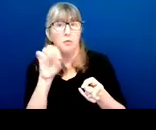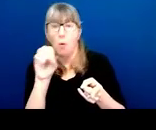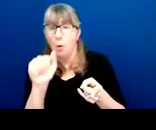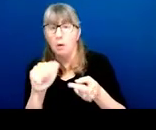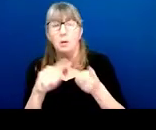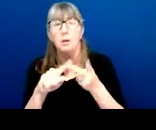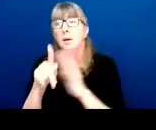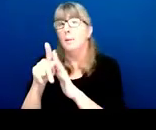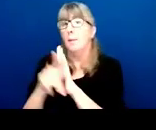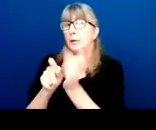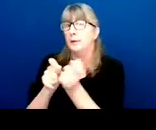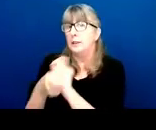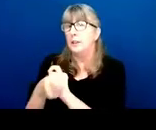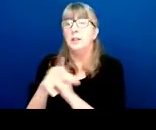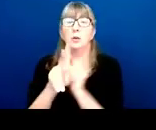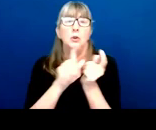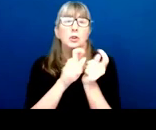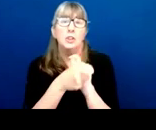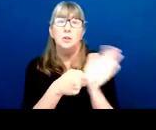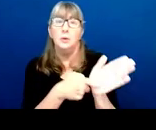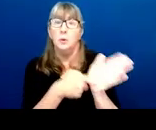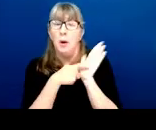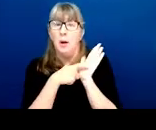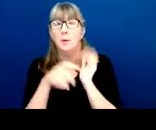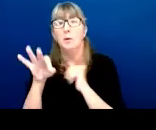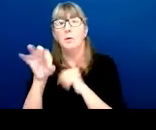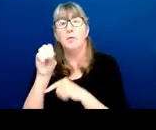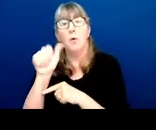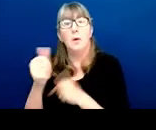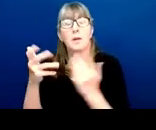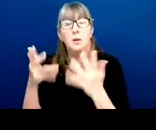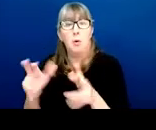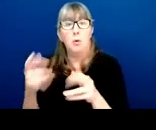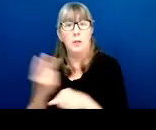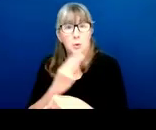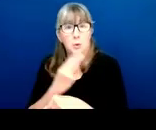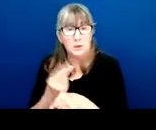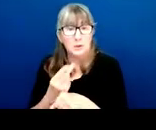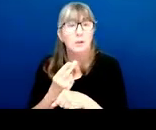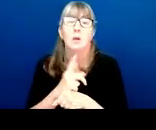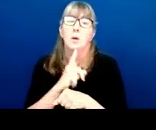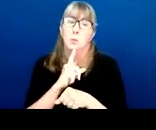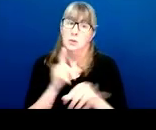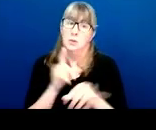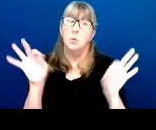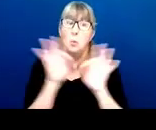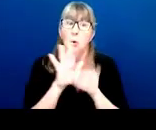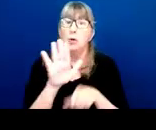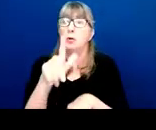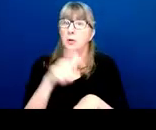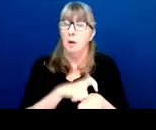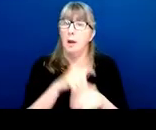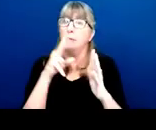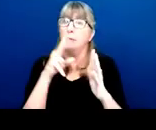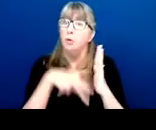or a change in a requirement for a FOA that you're already planning to use. This is definitely worth your time, and it's really not too much of a burden.